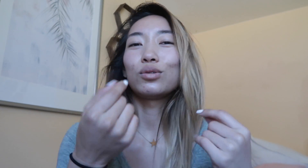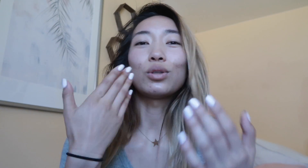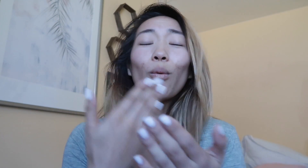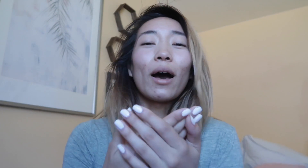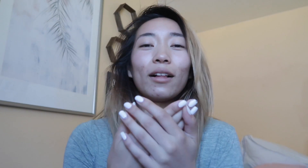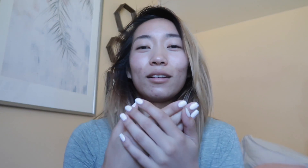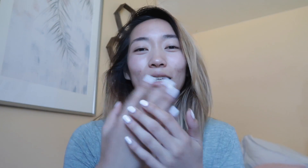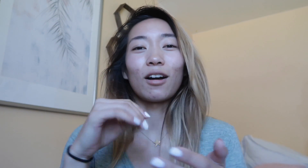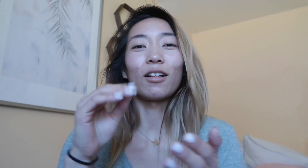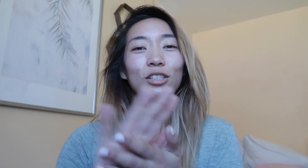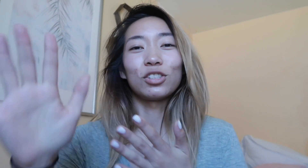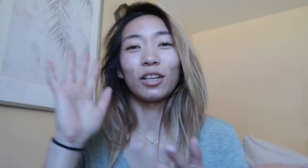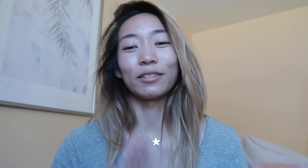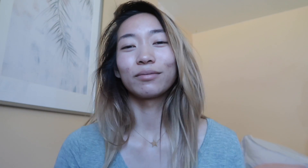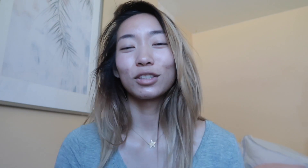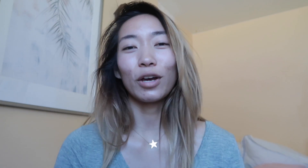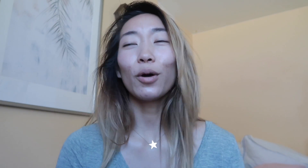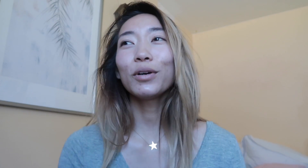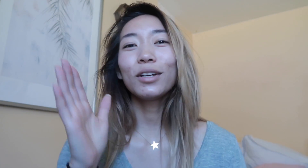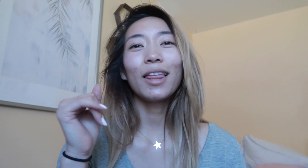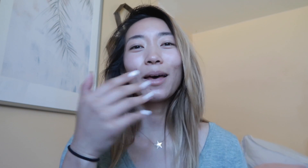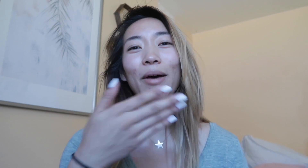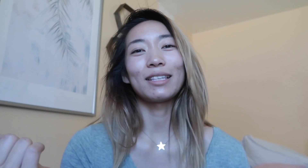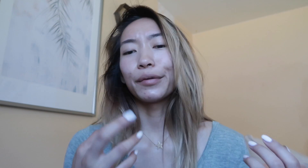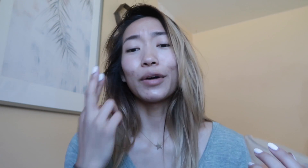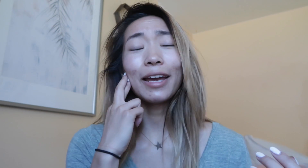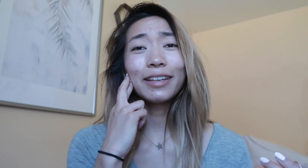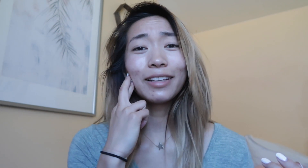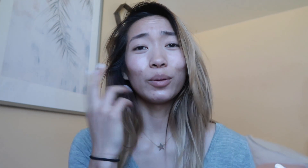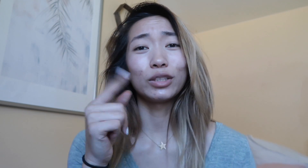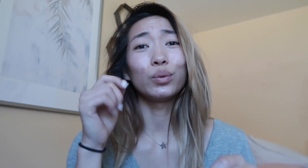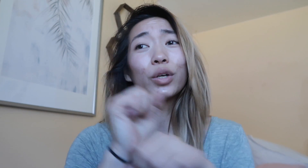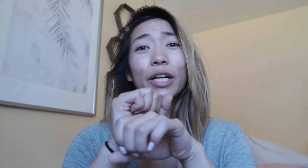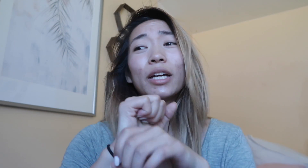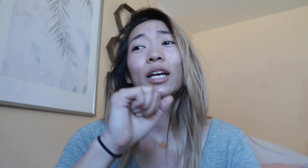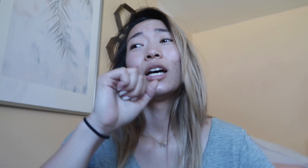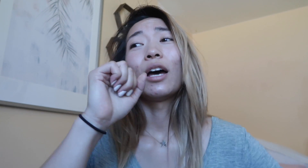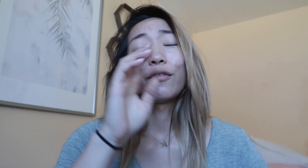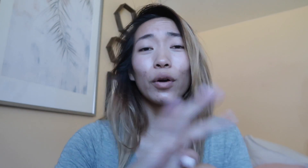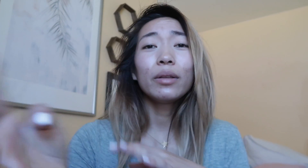so well in college yeah so I hope her the best. Ryan went to work four in the